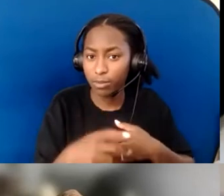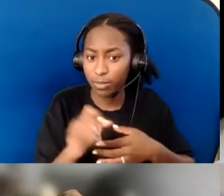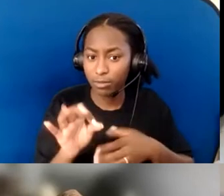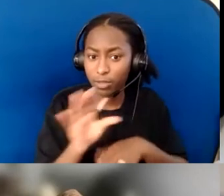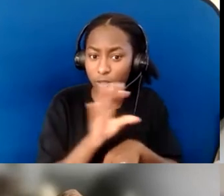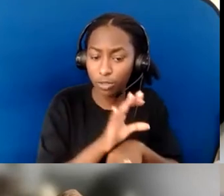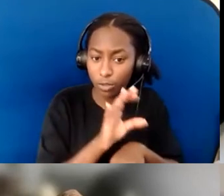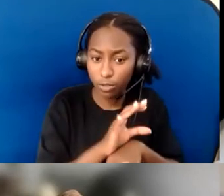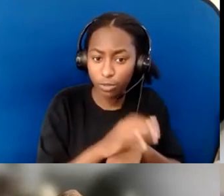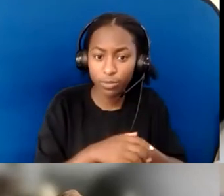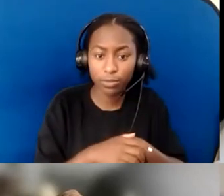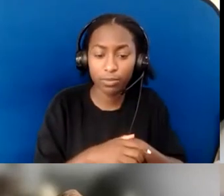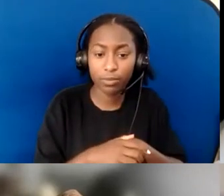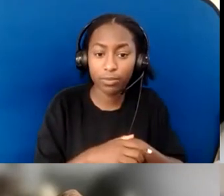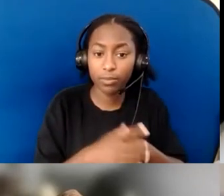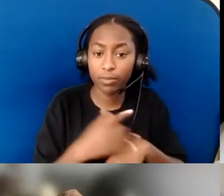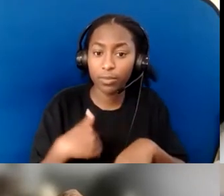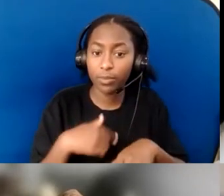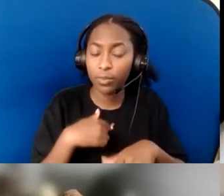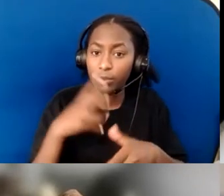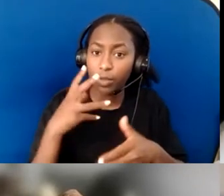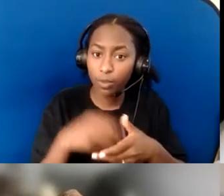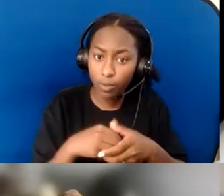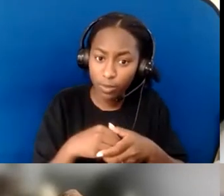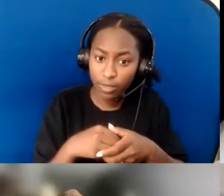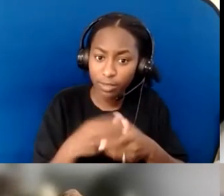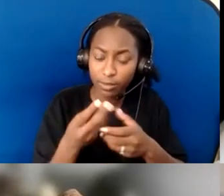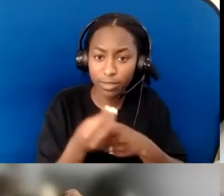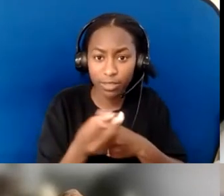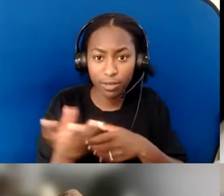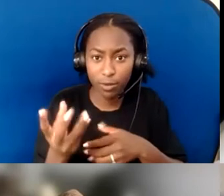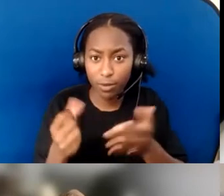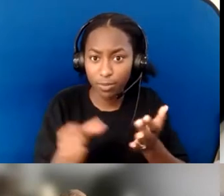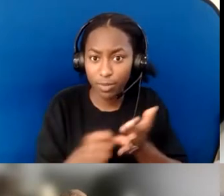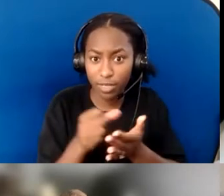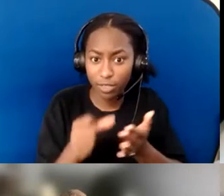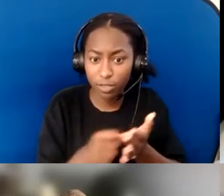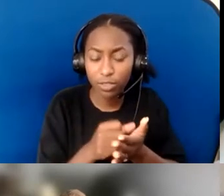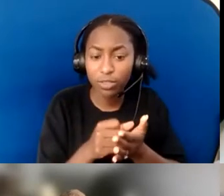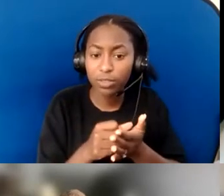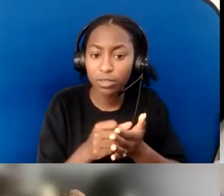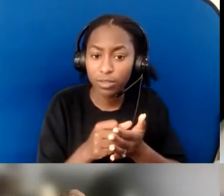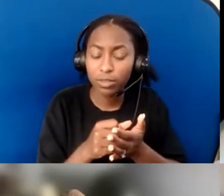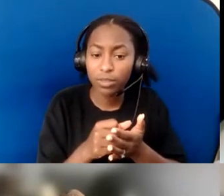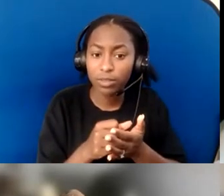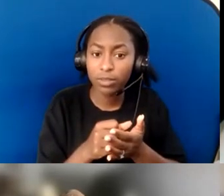several pages that identified ways in which the church has worked toward being